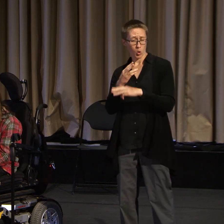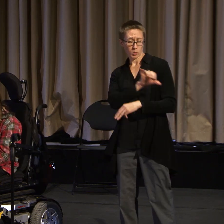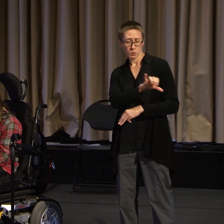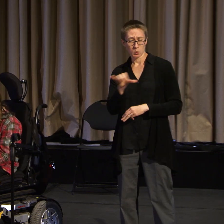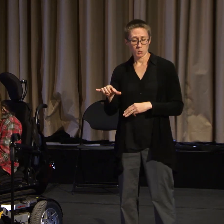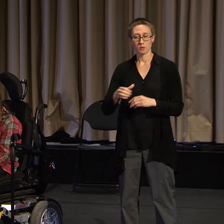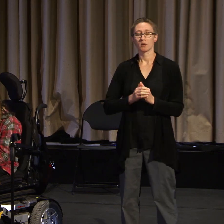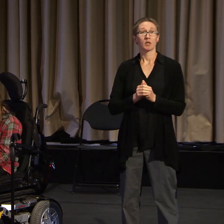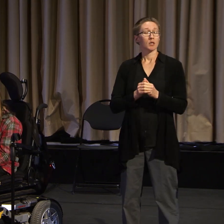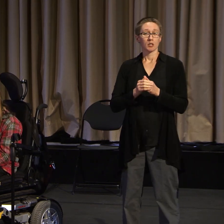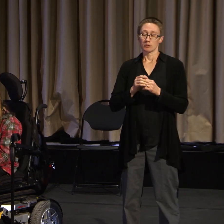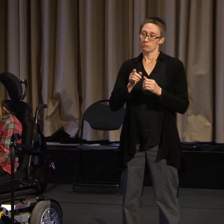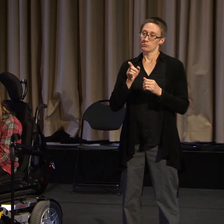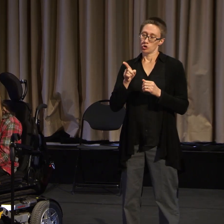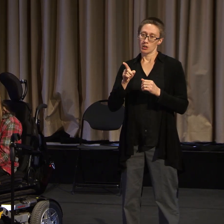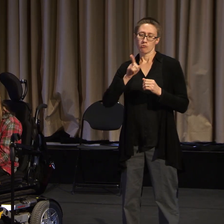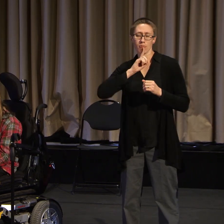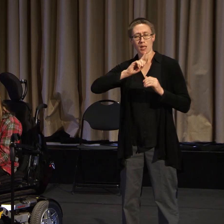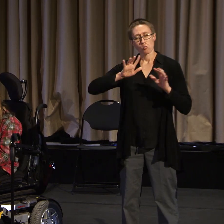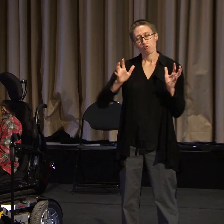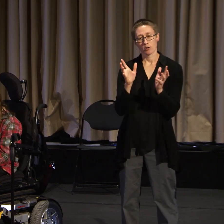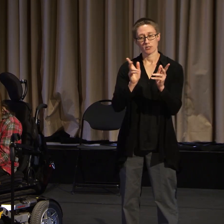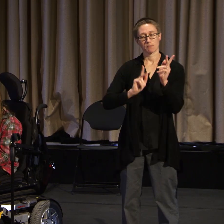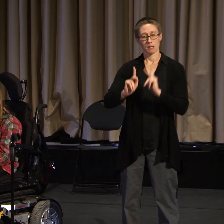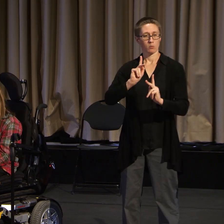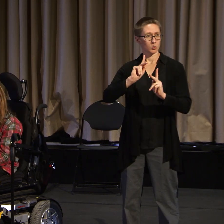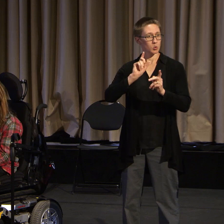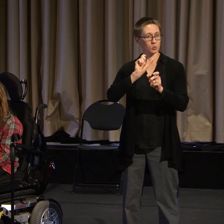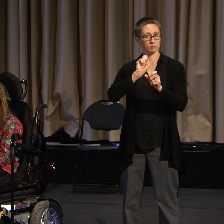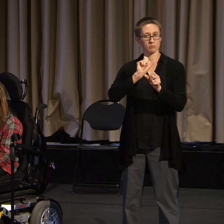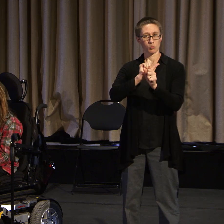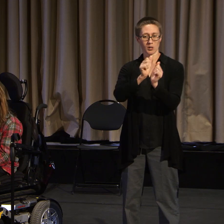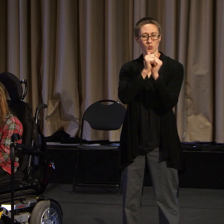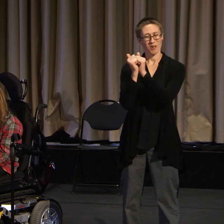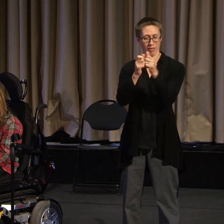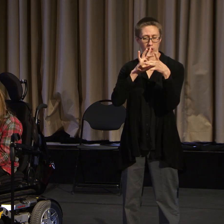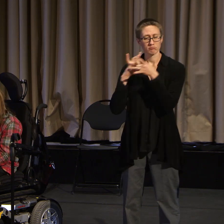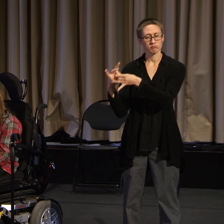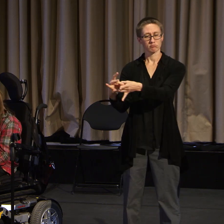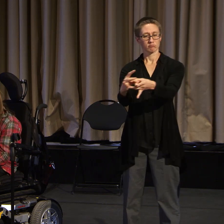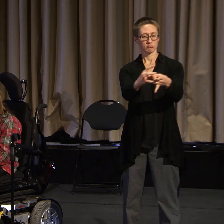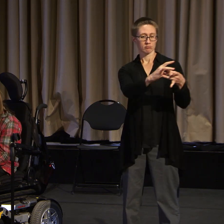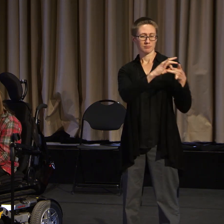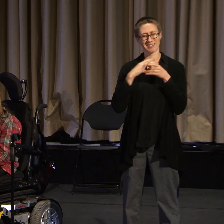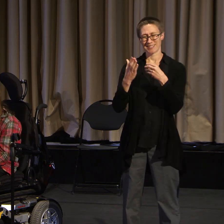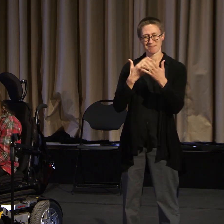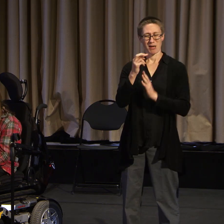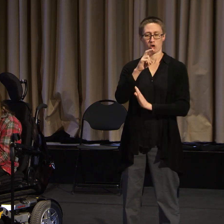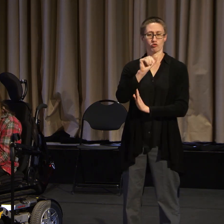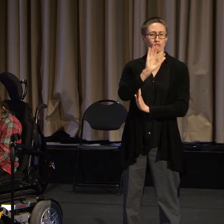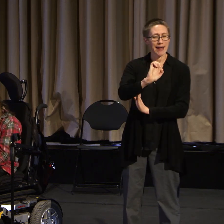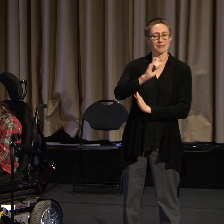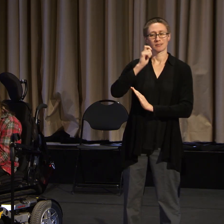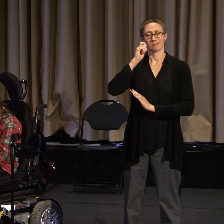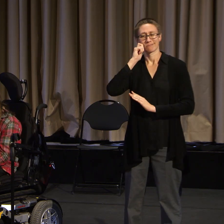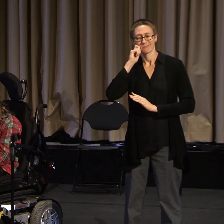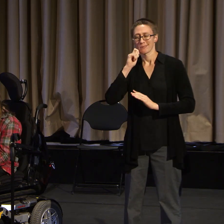one may be because, as we know, disability does not discriminate.